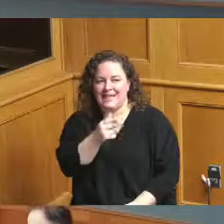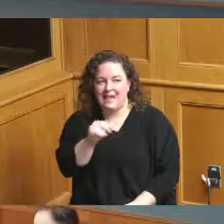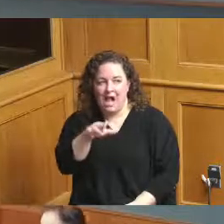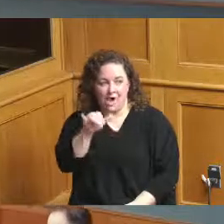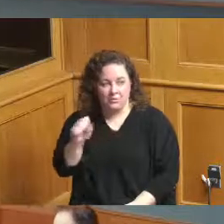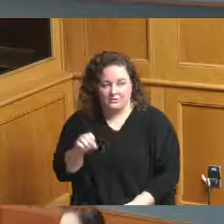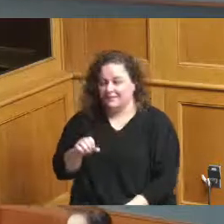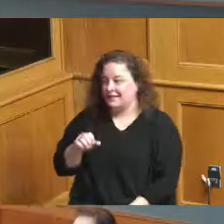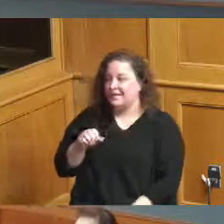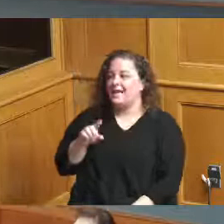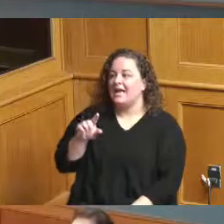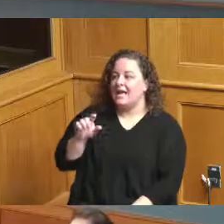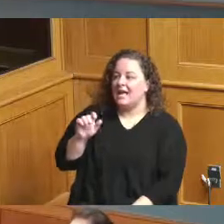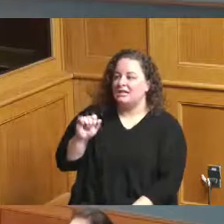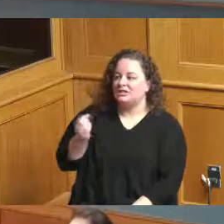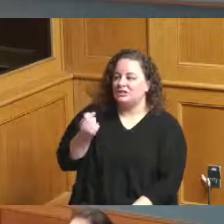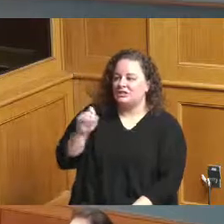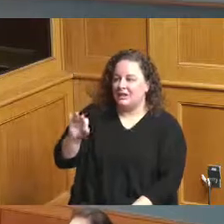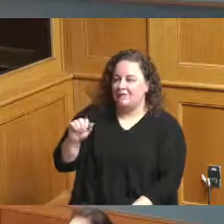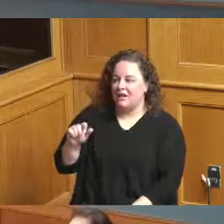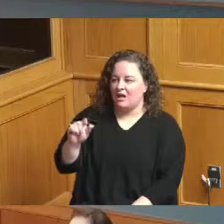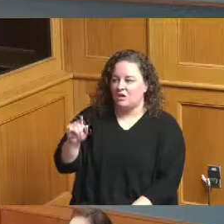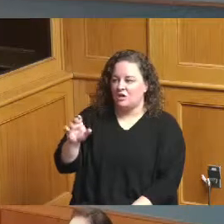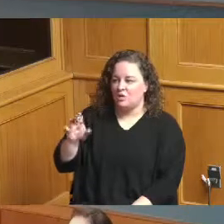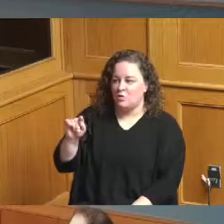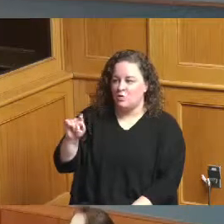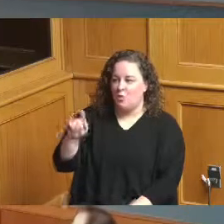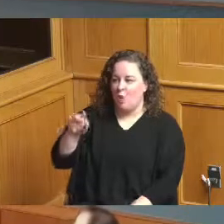thank you so much I'm Stephanie Summerow Dumas President of the Hamilton County